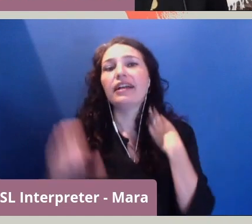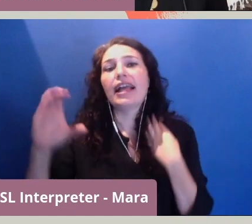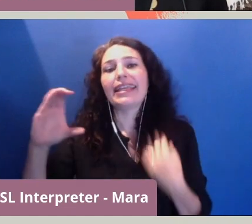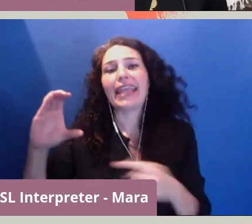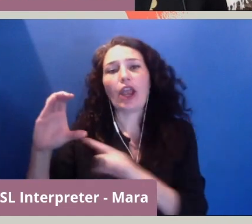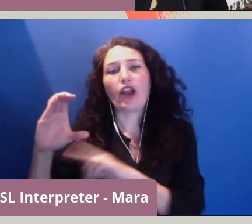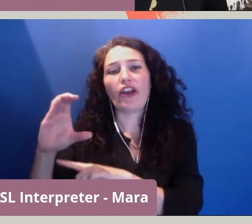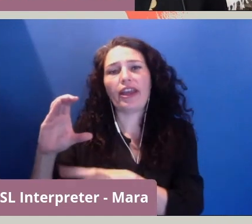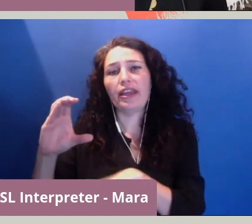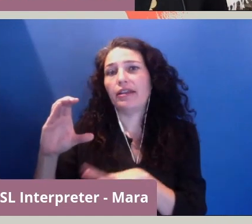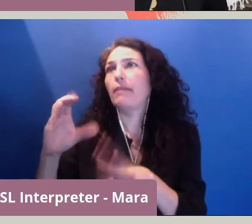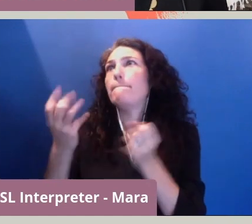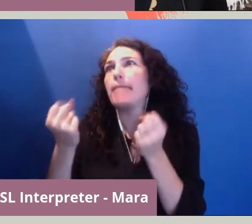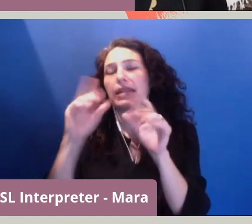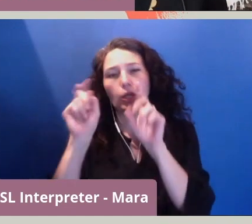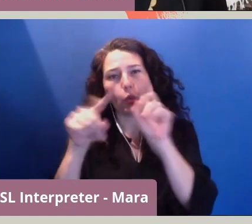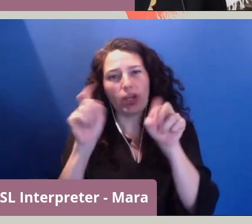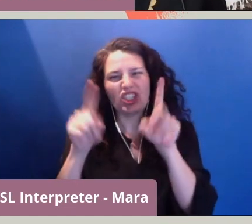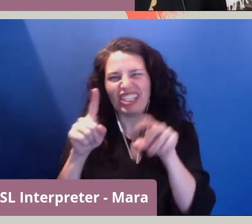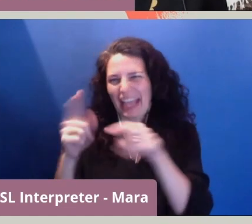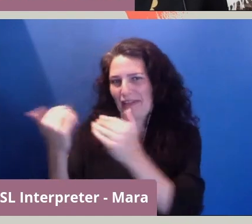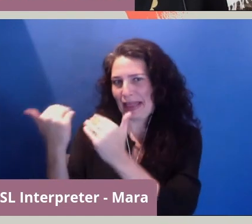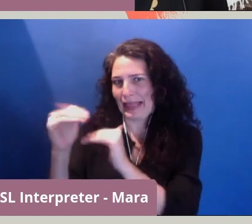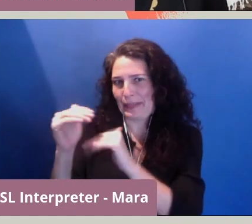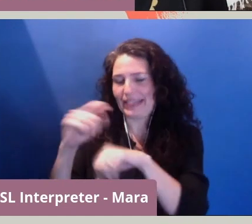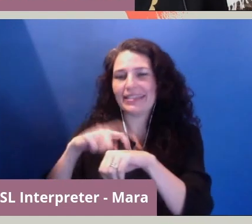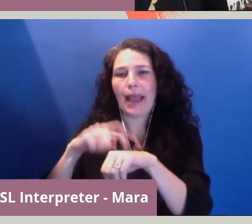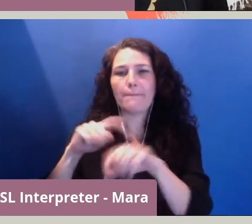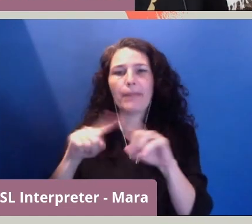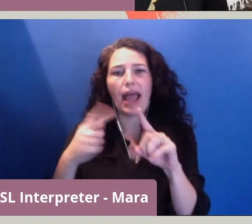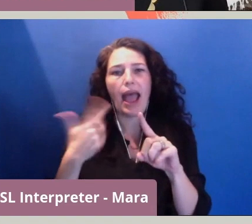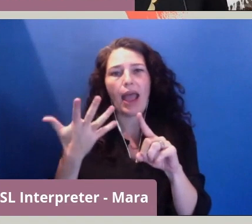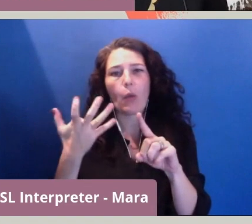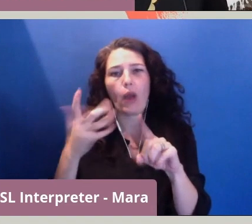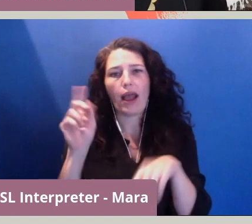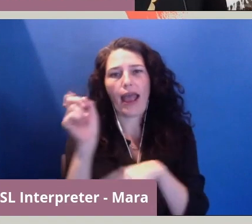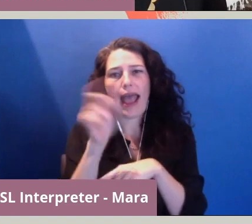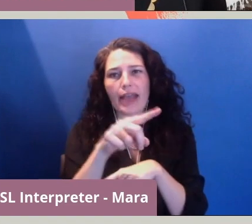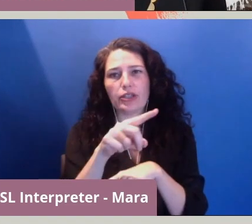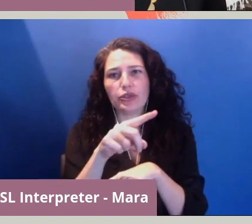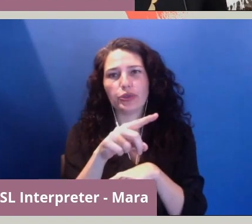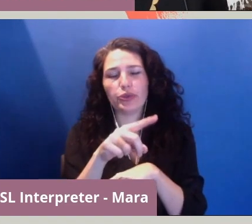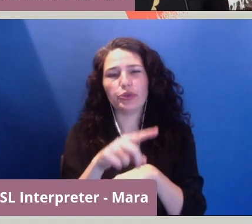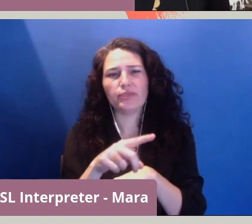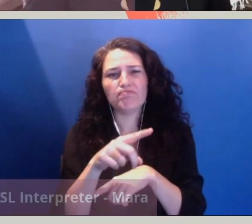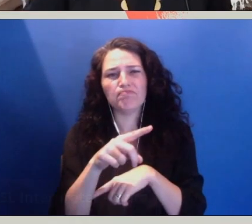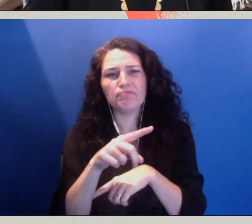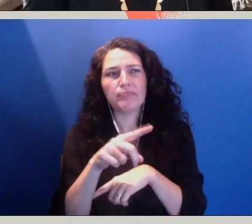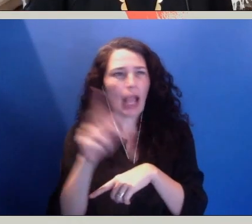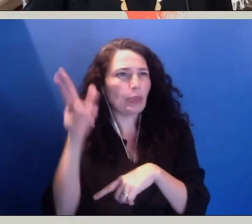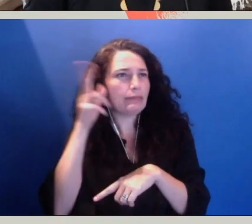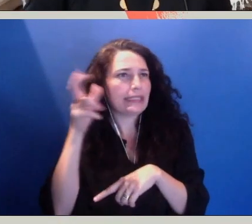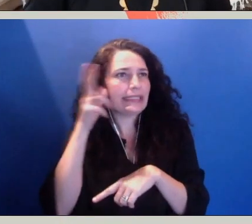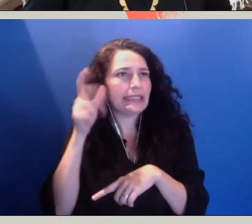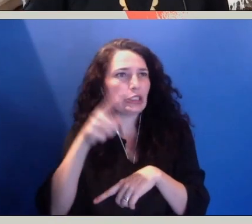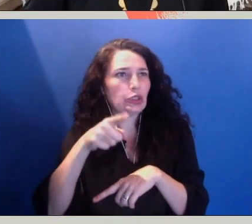But I did want to kick it off. As I was listening to speak, it reminded me of a couple of years ago when a student in my class,